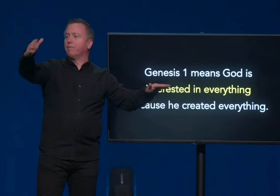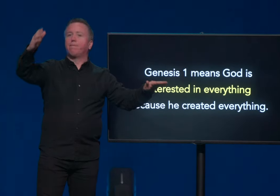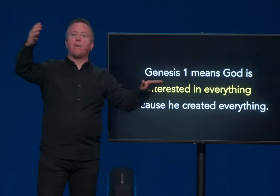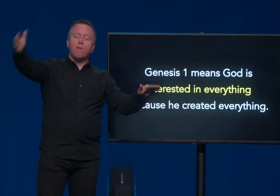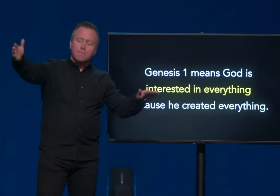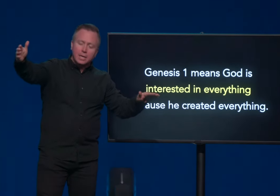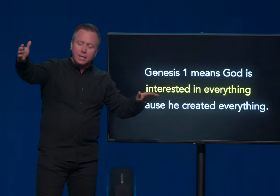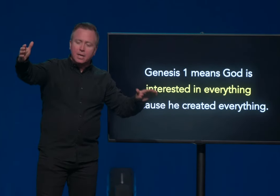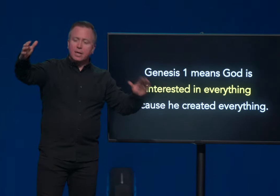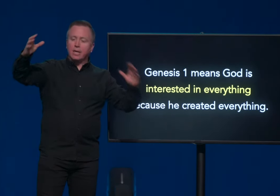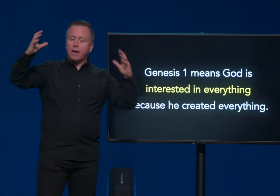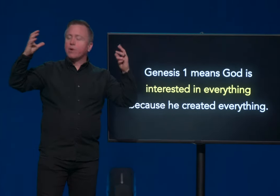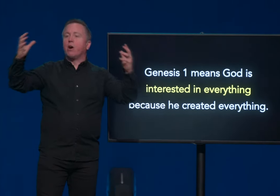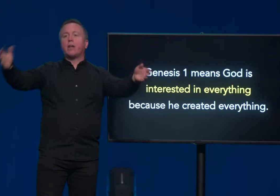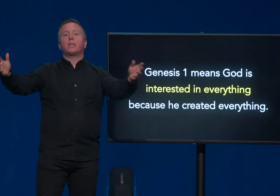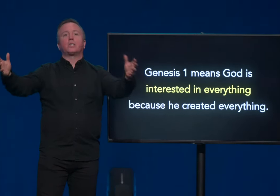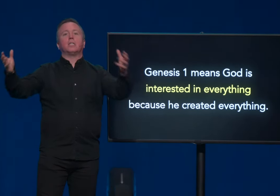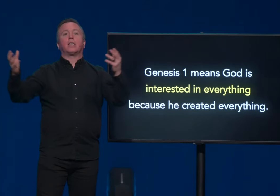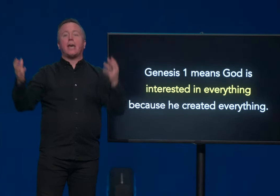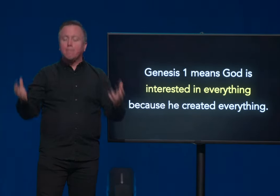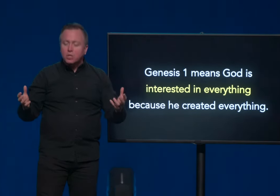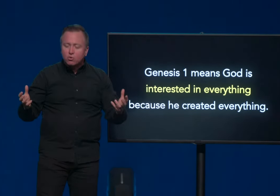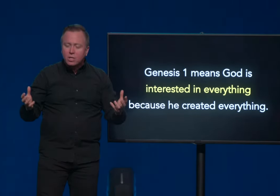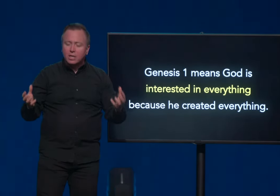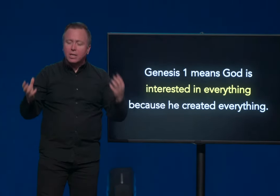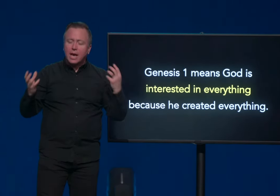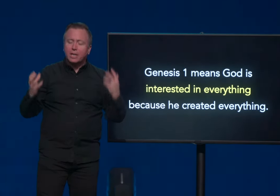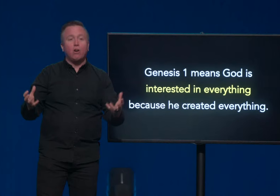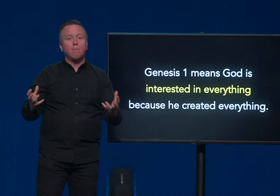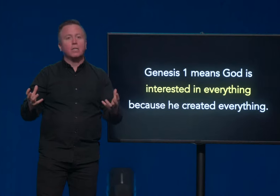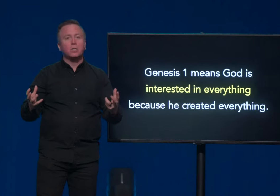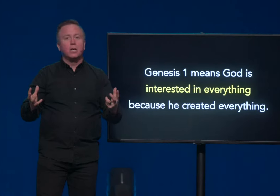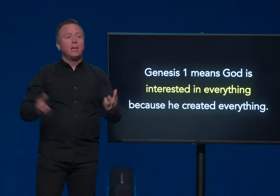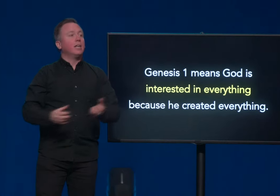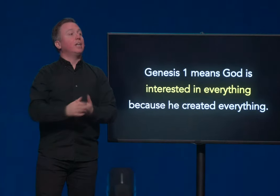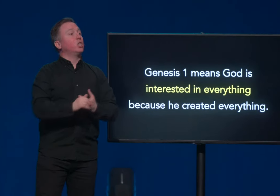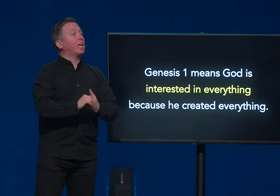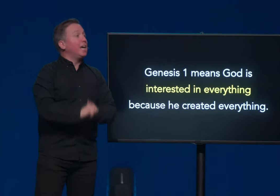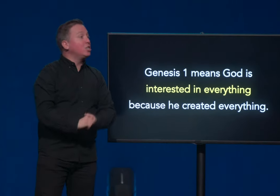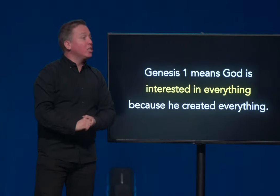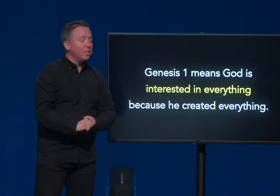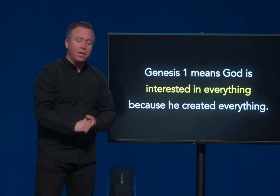in farming, in aeronautics, in chemistry, in economics, in education.